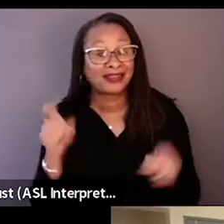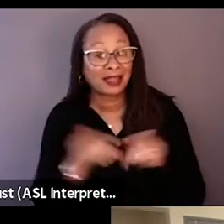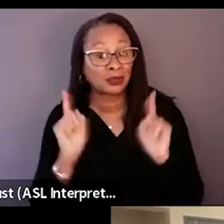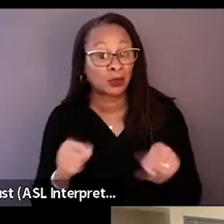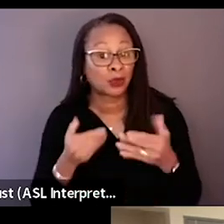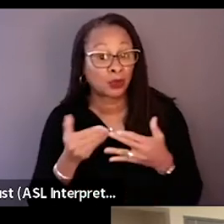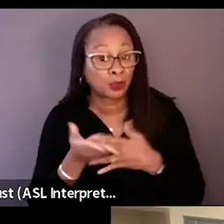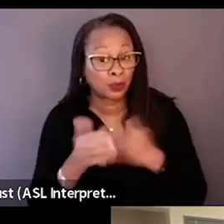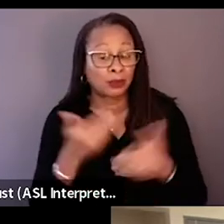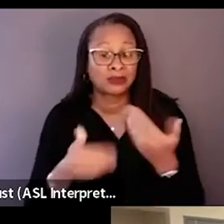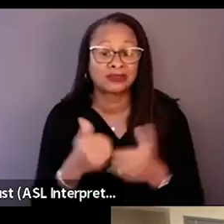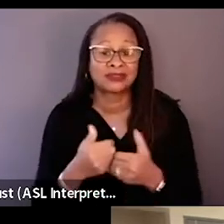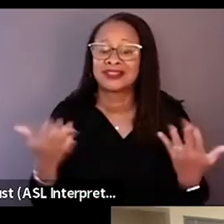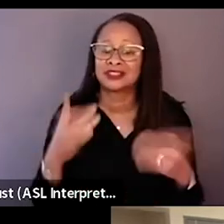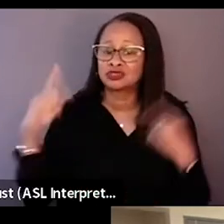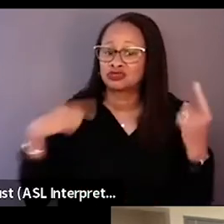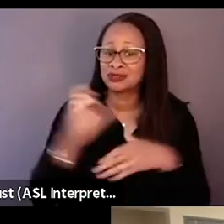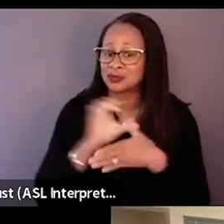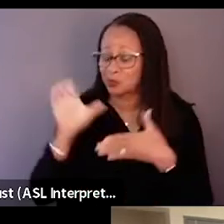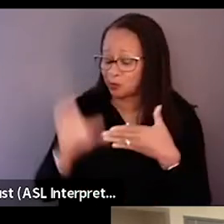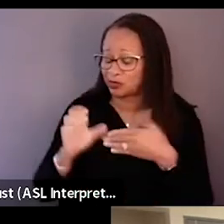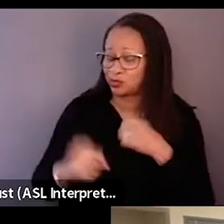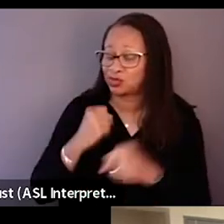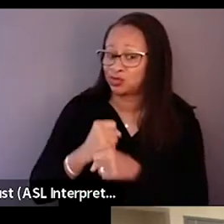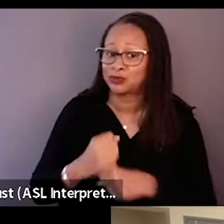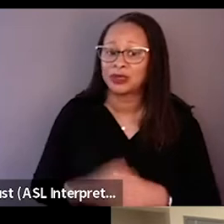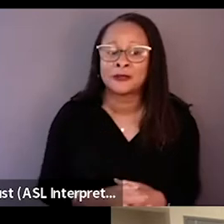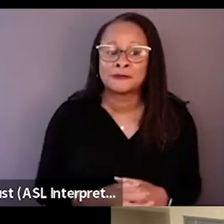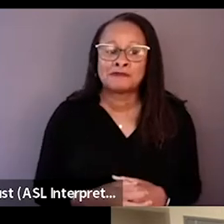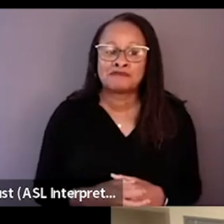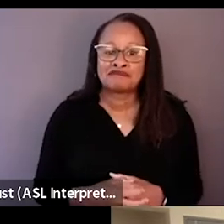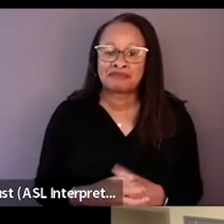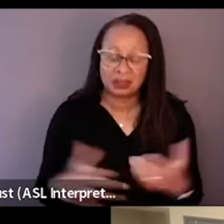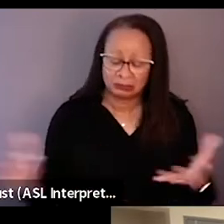of just this crazy consequential year and all this footage I was capturing,